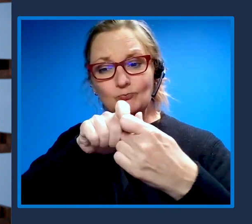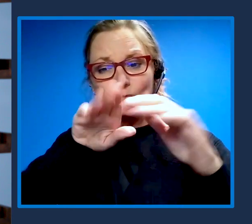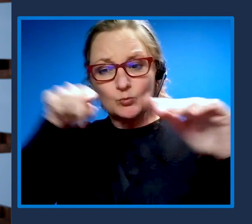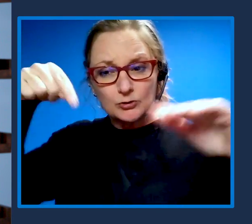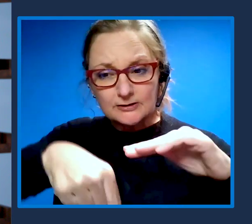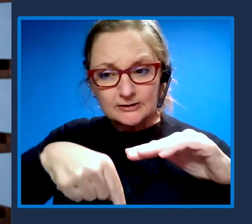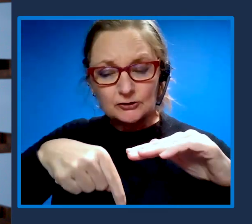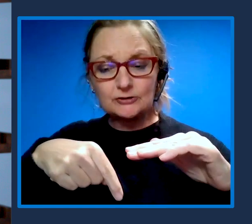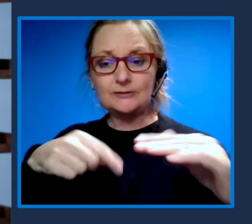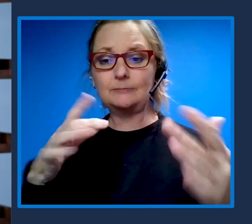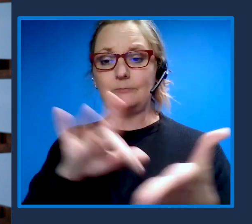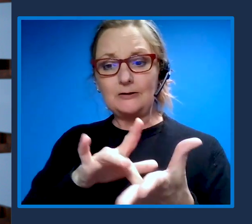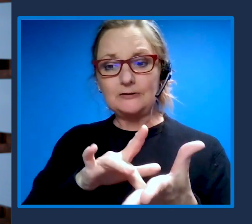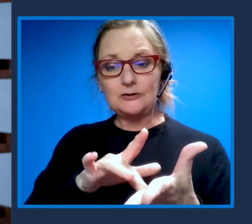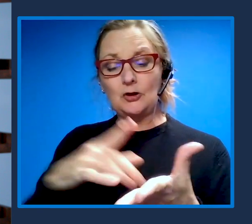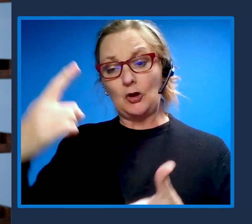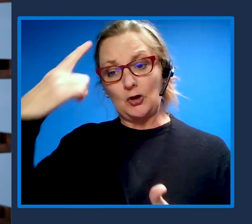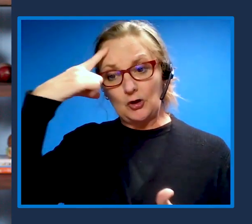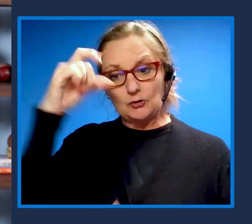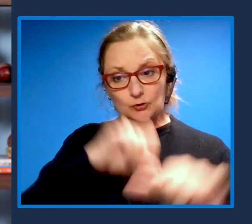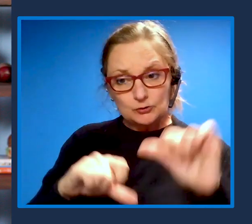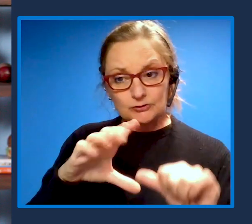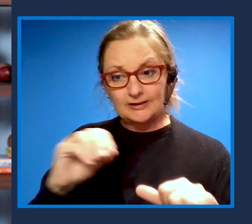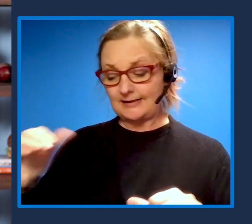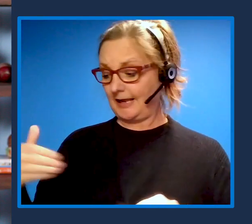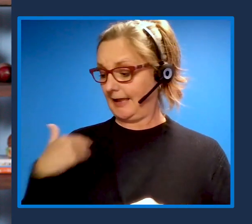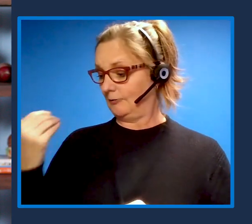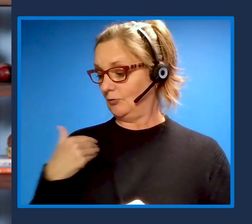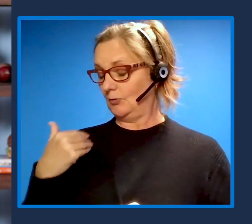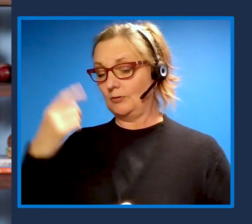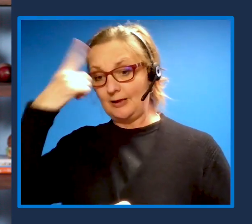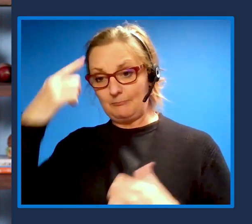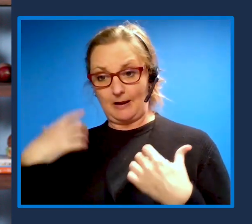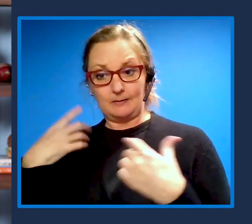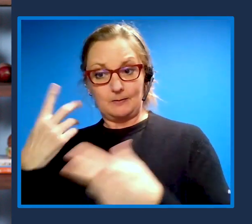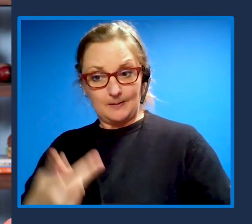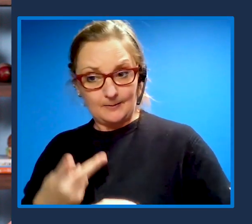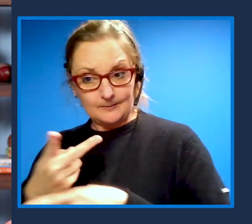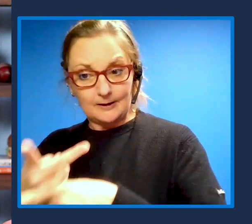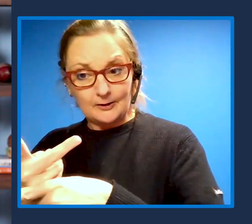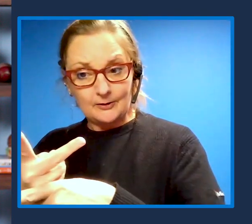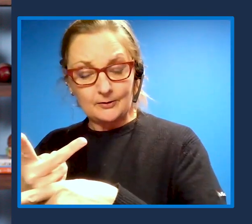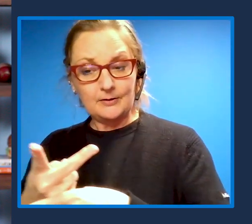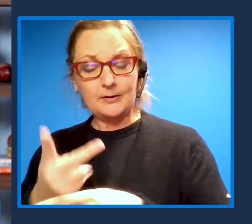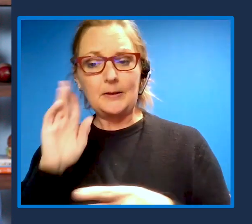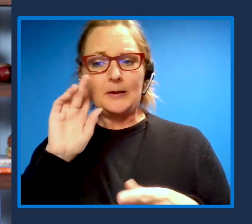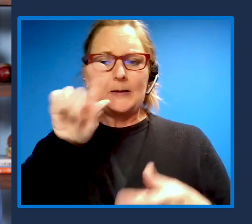and youth mental health care. Precision medicine represents I believe a revolution